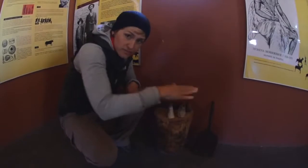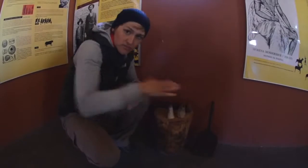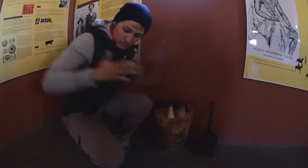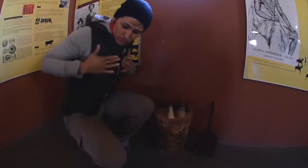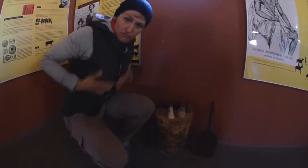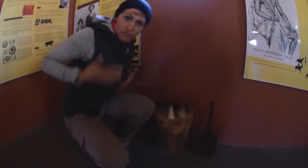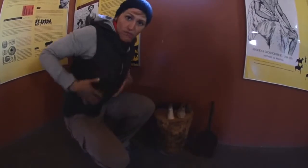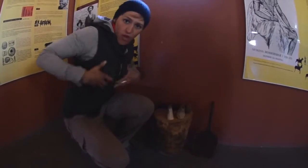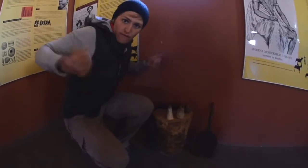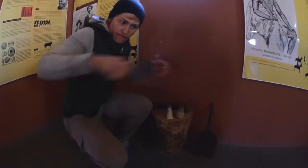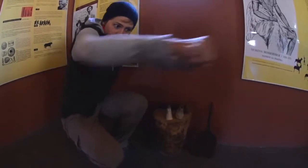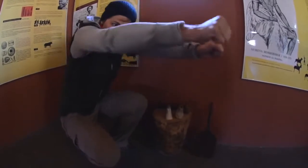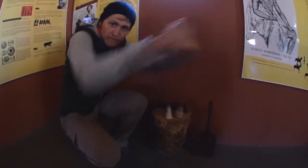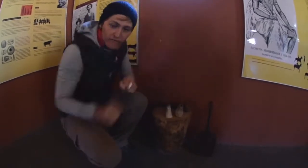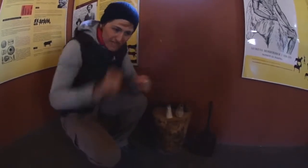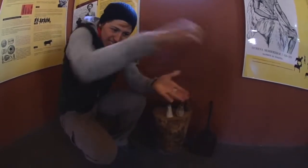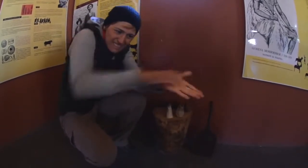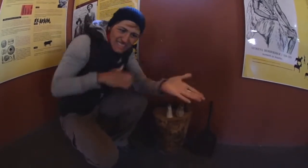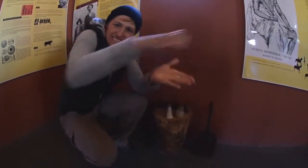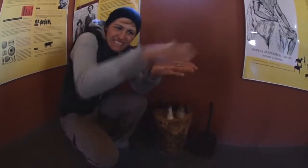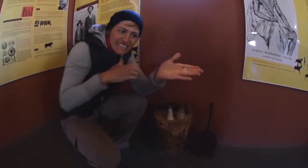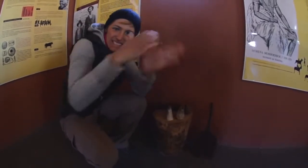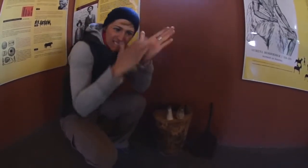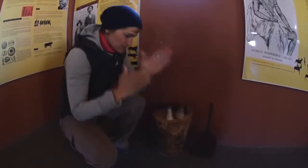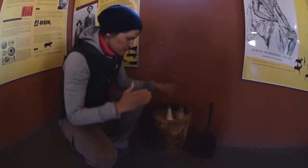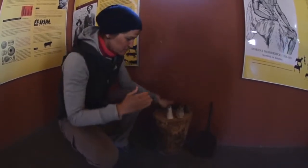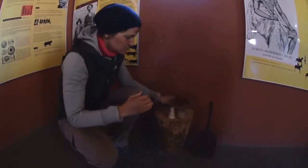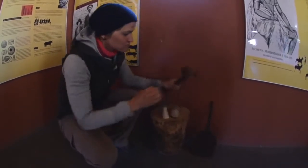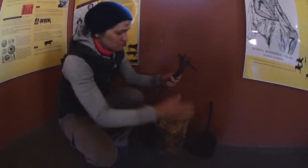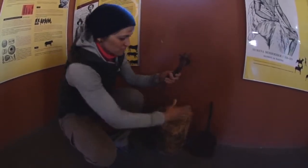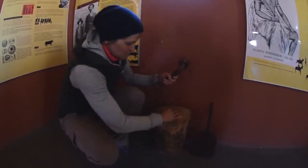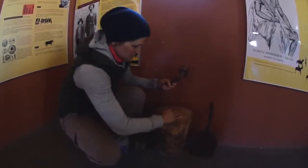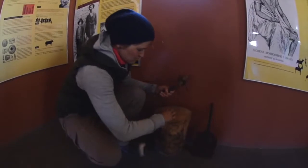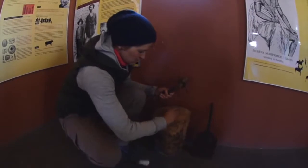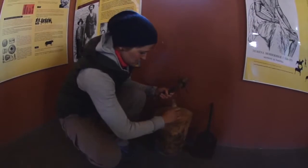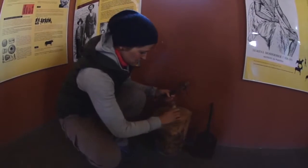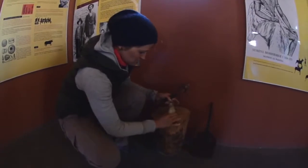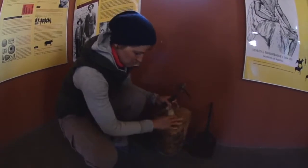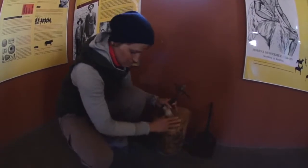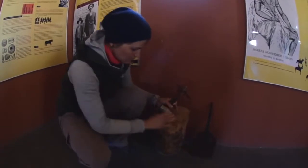this is a tool used to clean the meat off carcasses (dead animals).